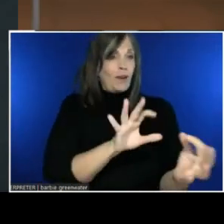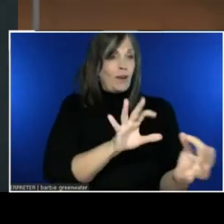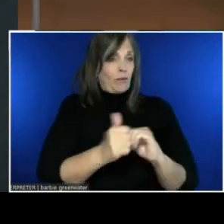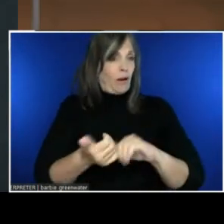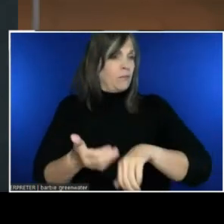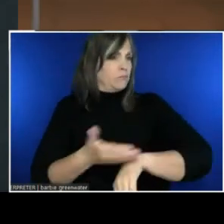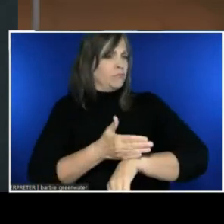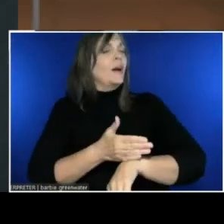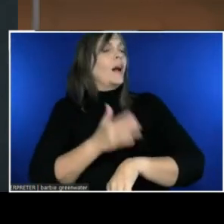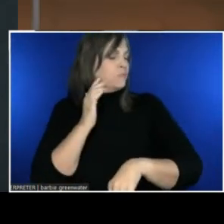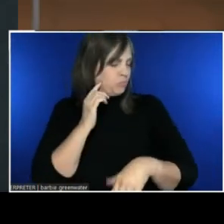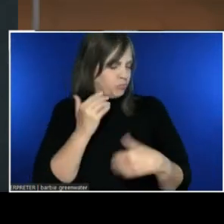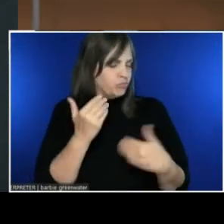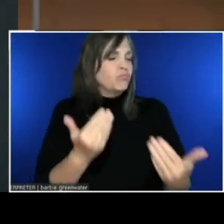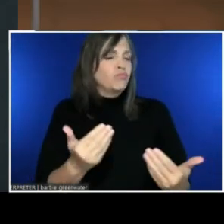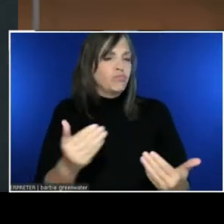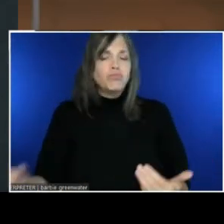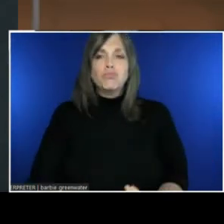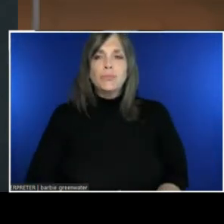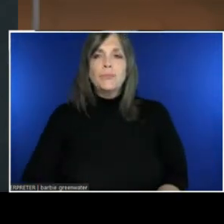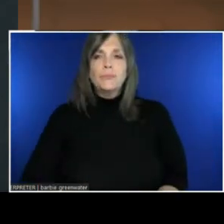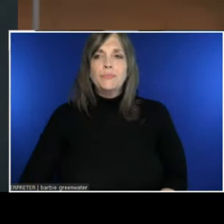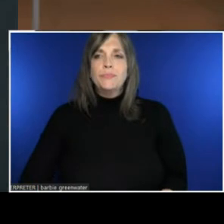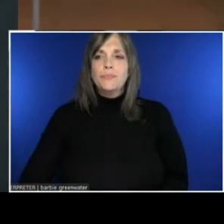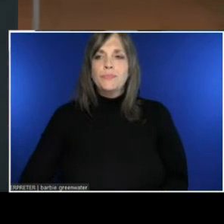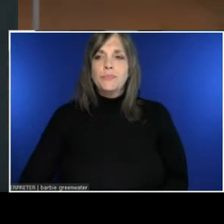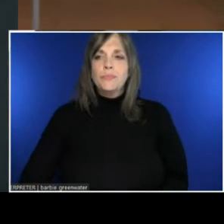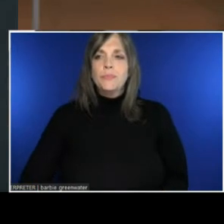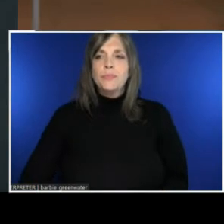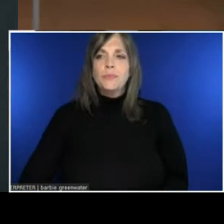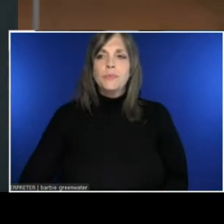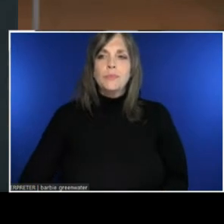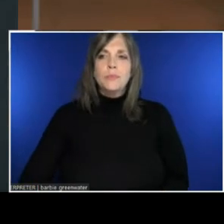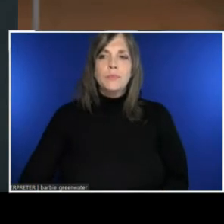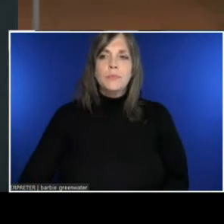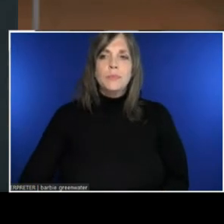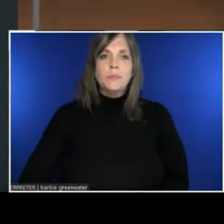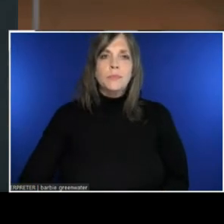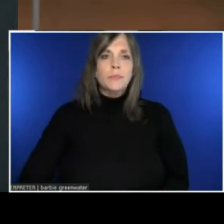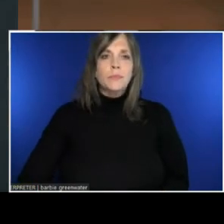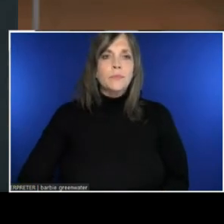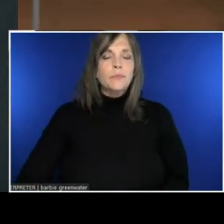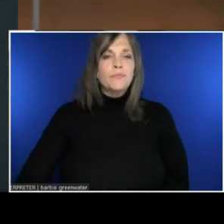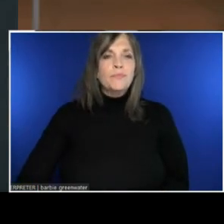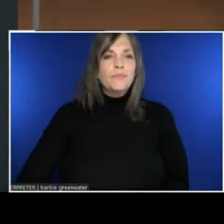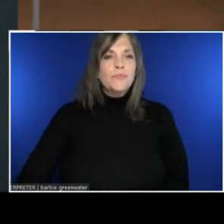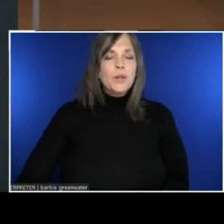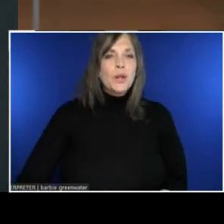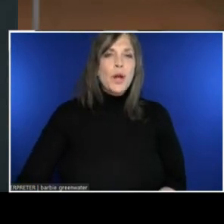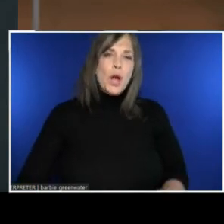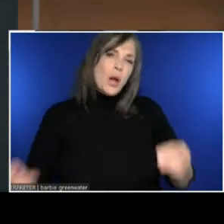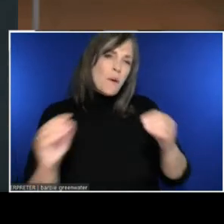But more than that, I'm gonna soapbox for a second.